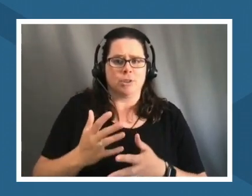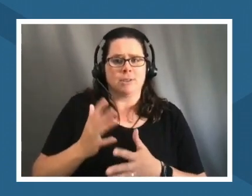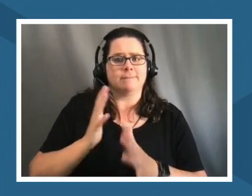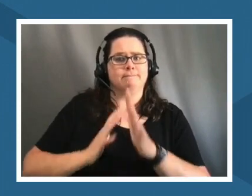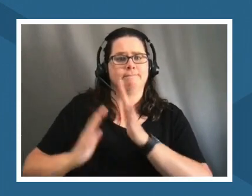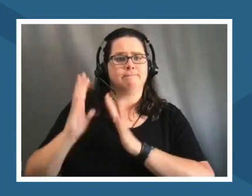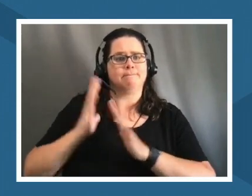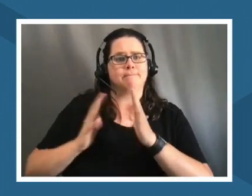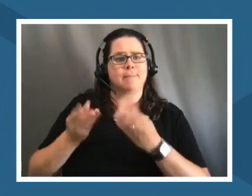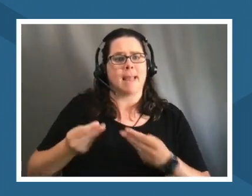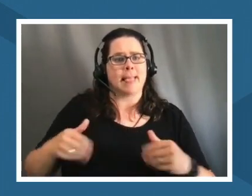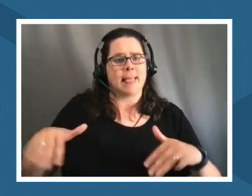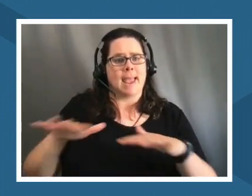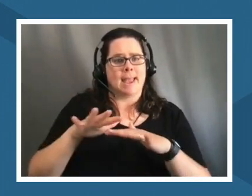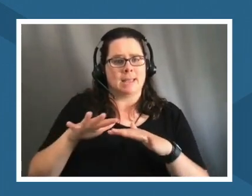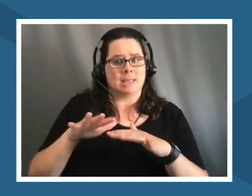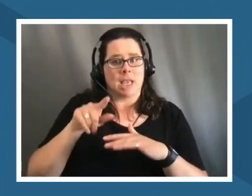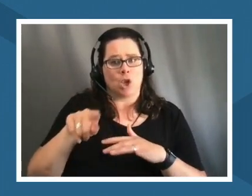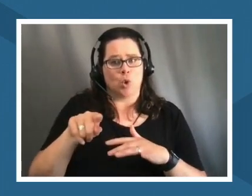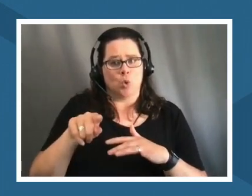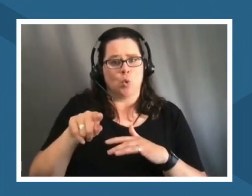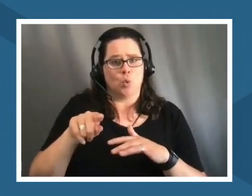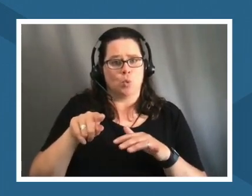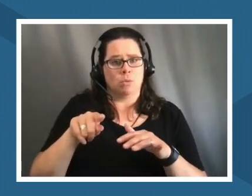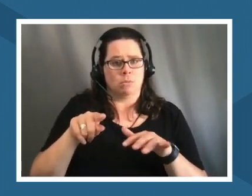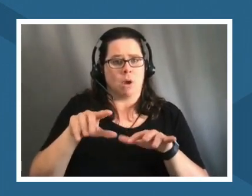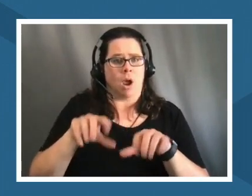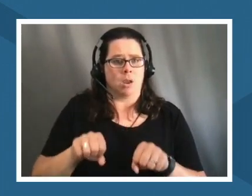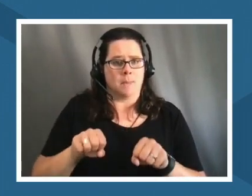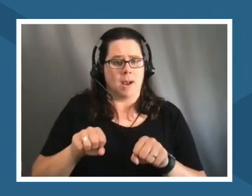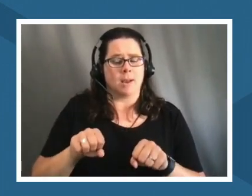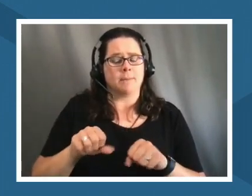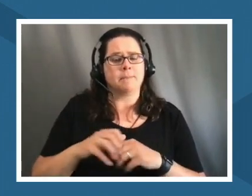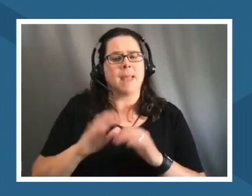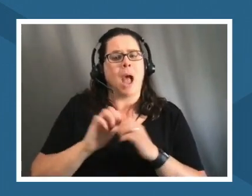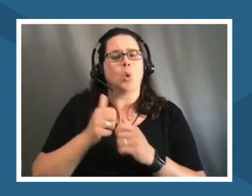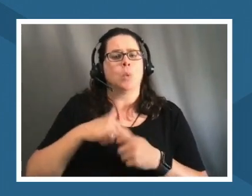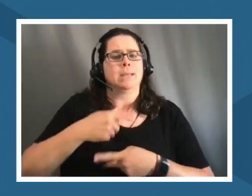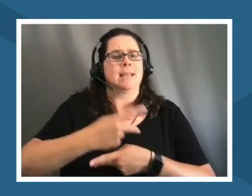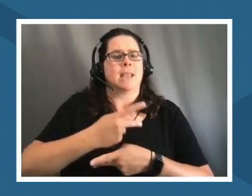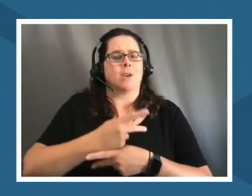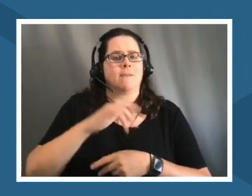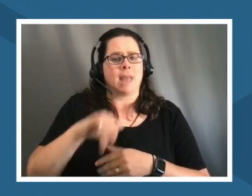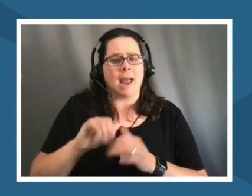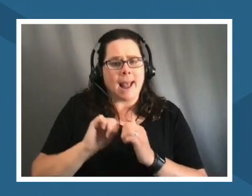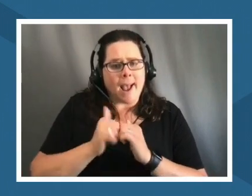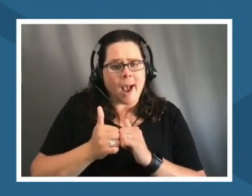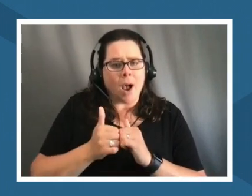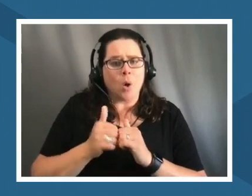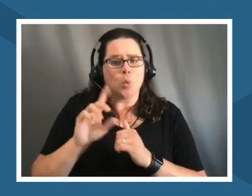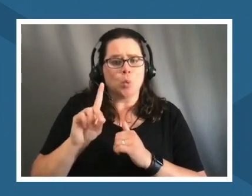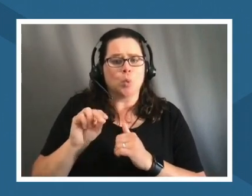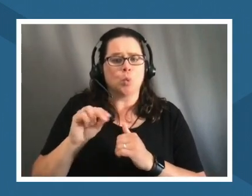which you occupy which we occupy how do we take care of that and how do we